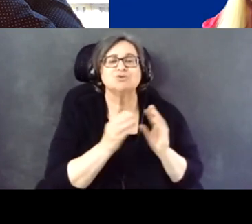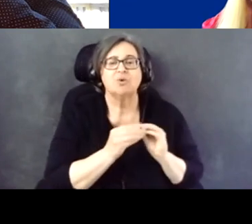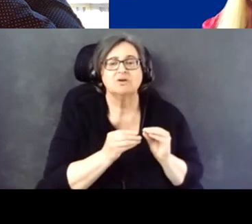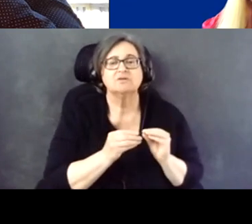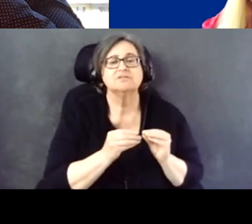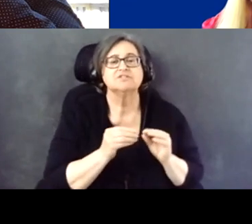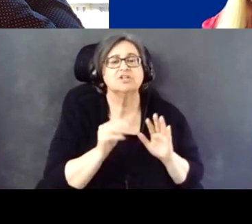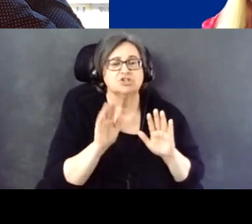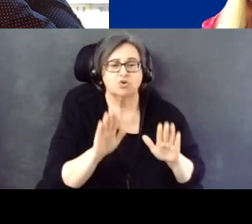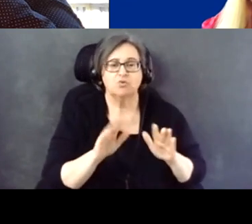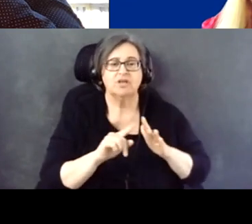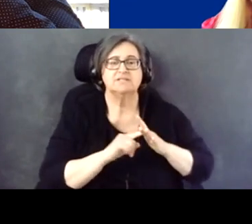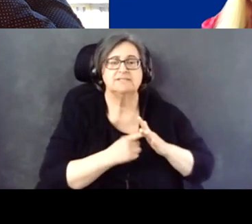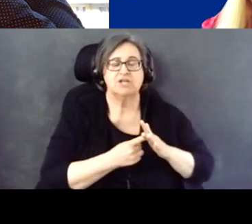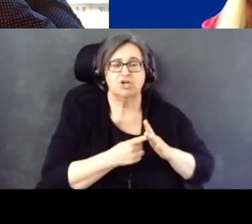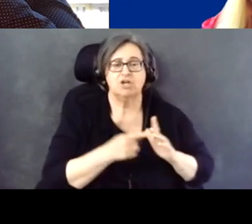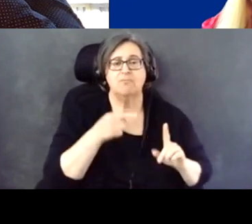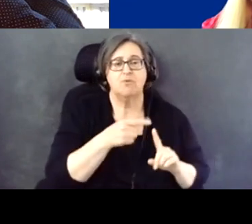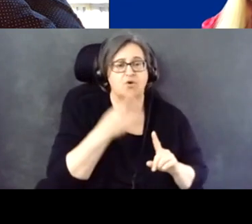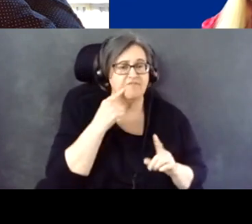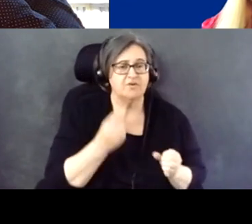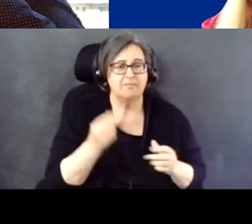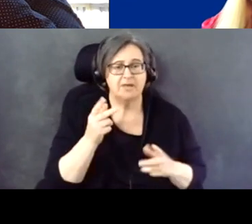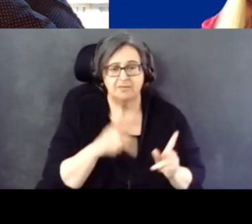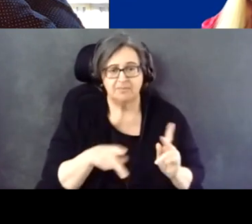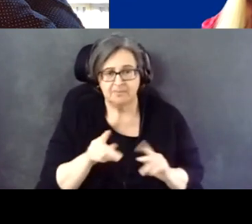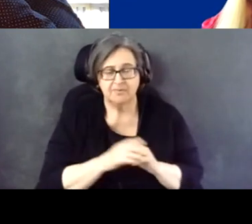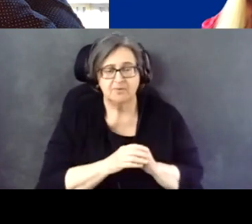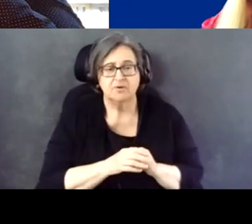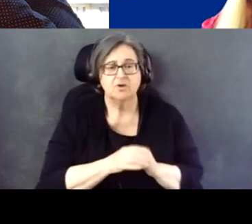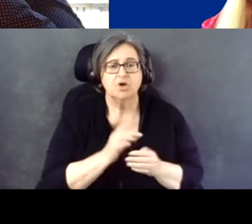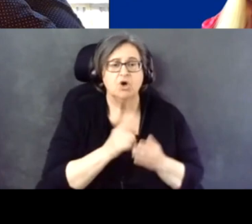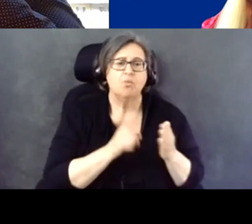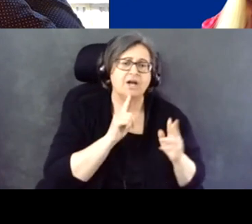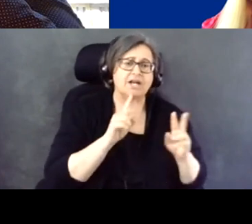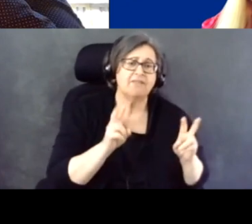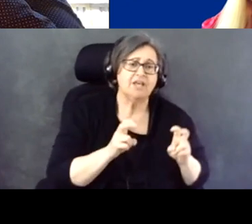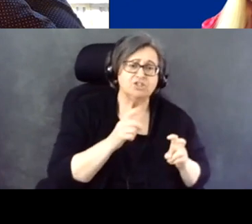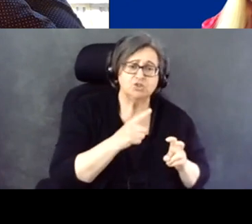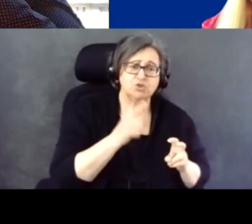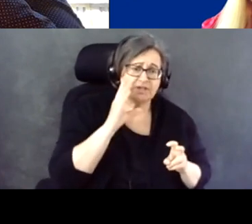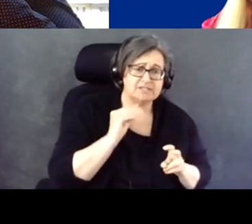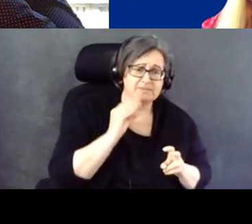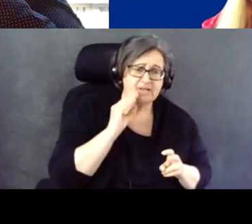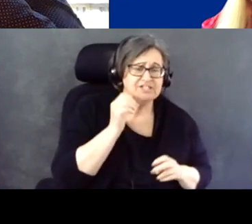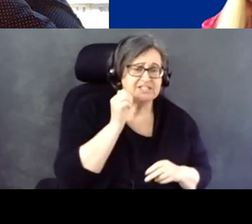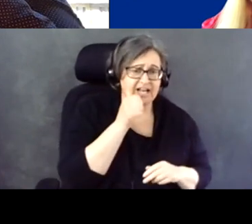point for a lot of people. What are the issues they're having in their everyday life?